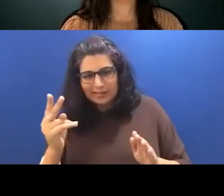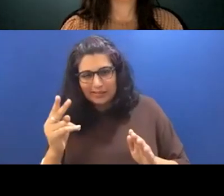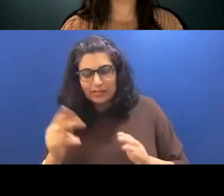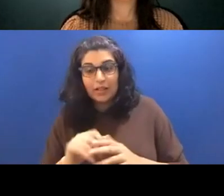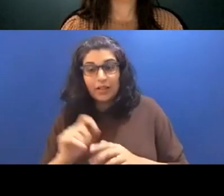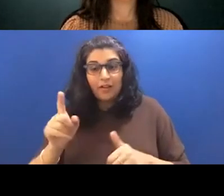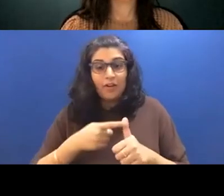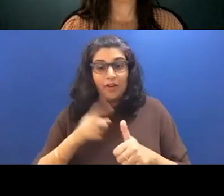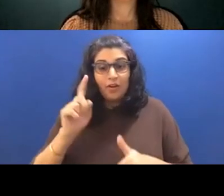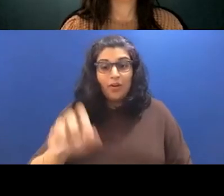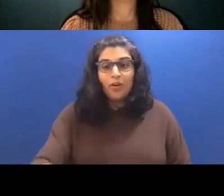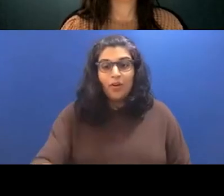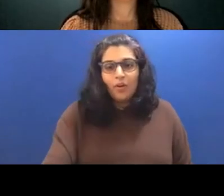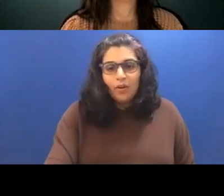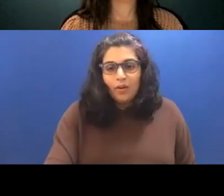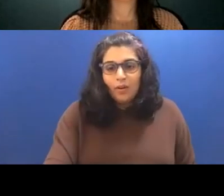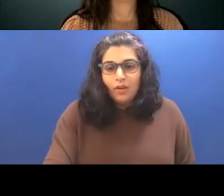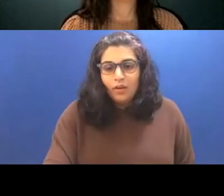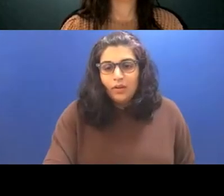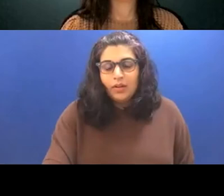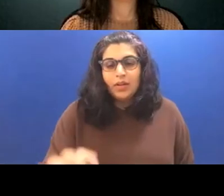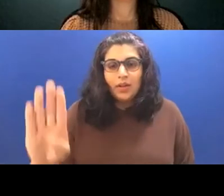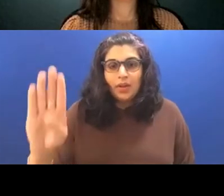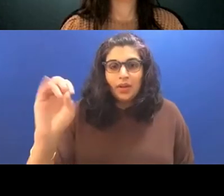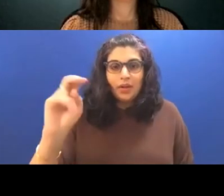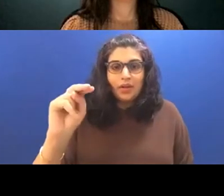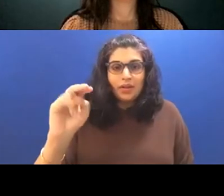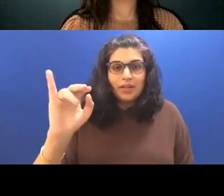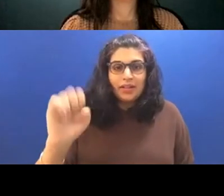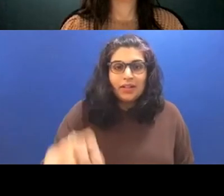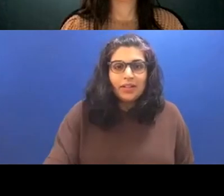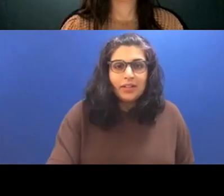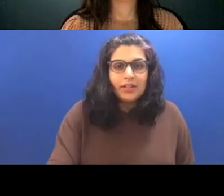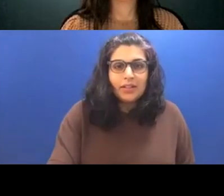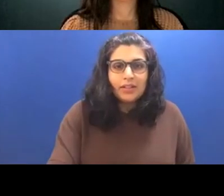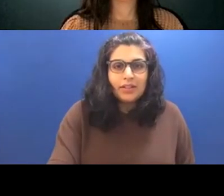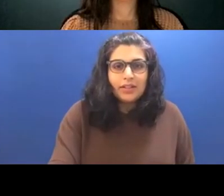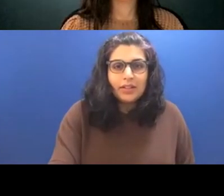I'm going to ask this is a question from Bonnie. Who asked, Did you have a clear vision for